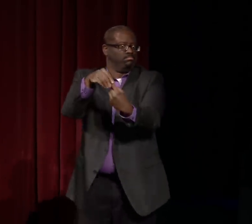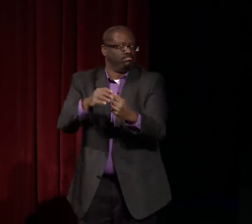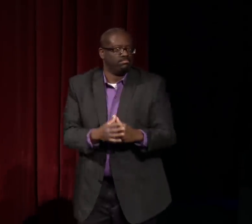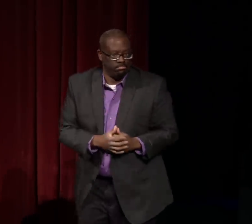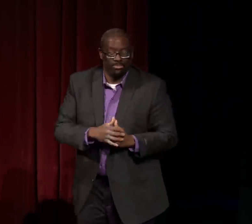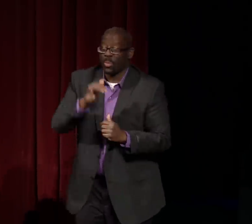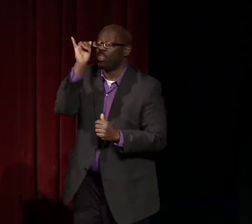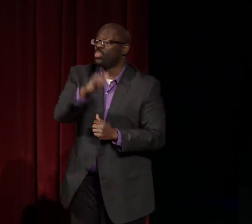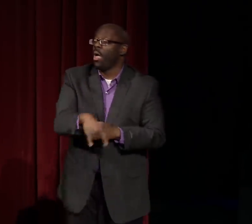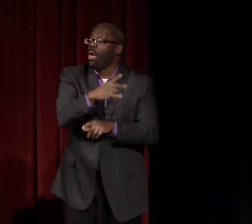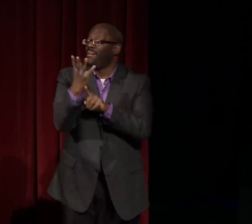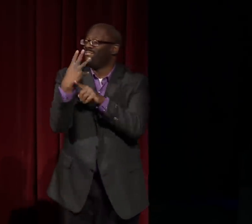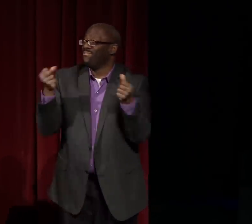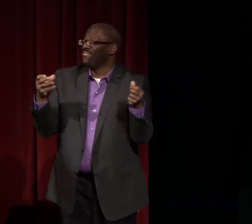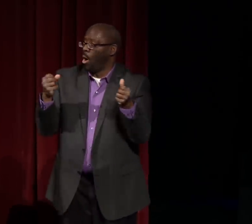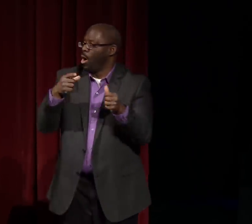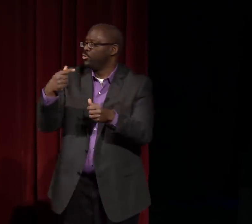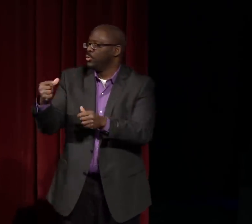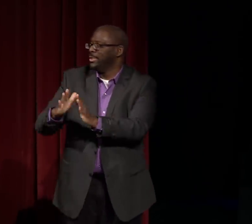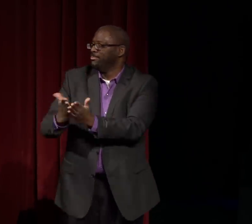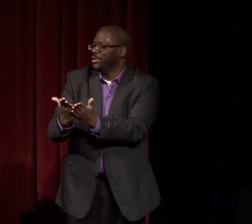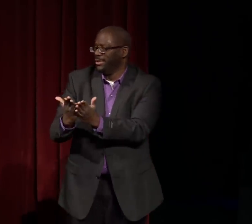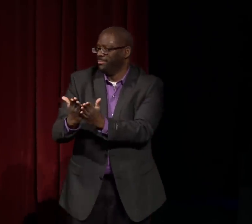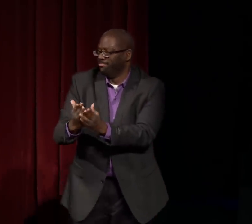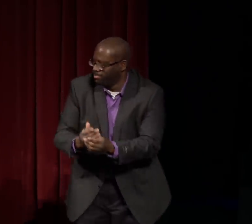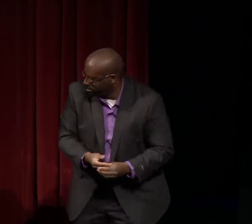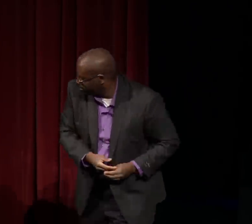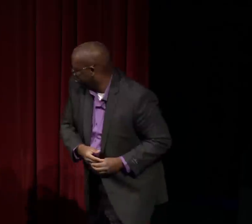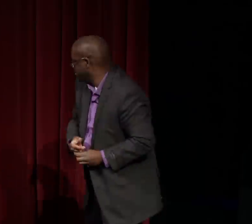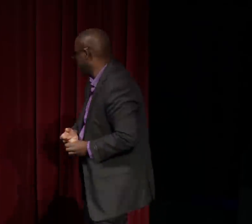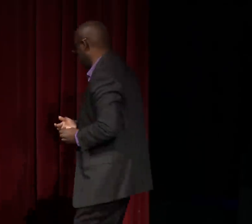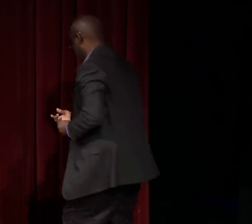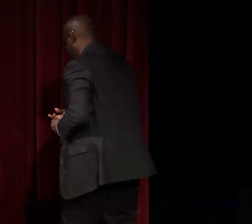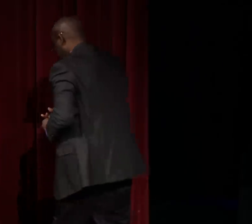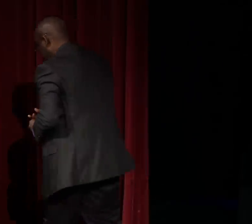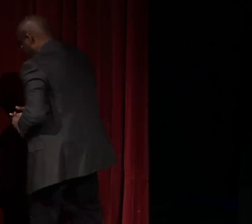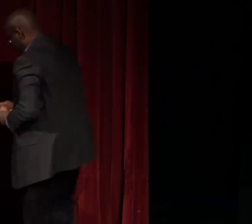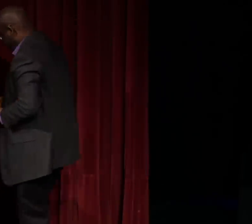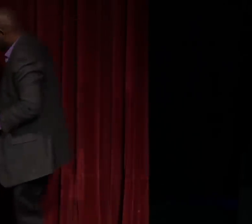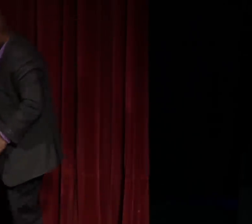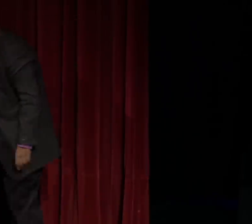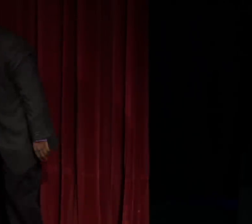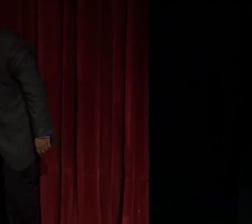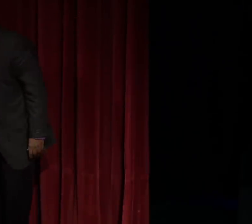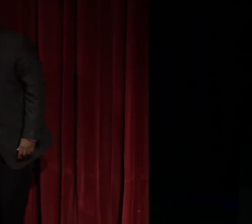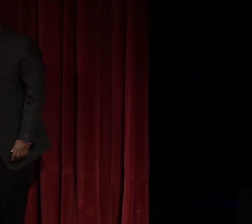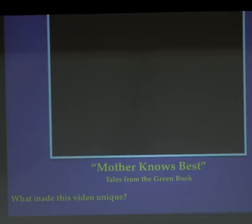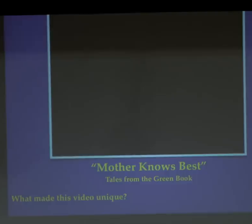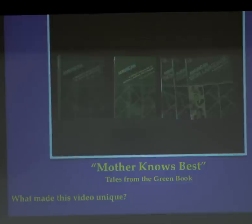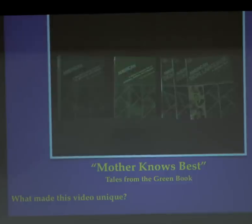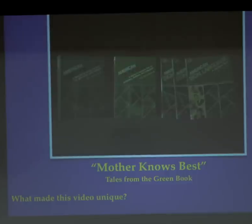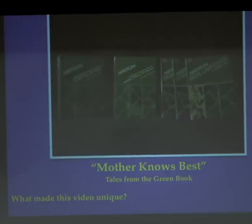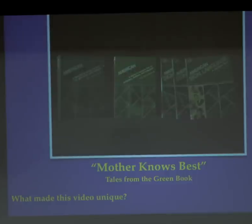This video in itself is very unique. This film is from the Green Book publication. And I would like to show it to you now.